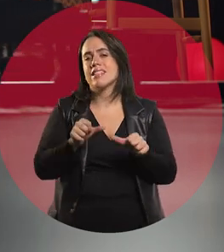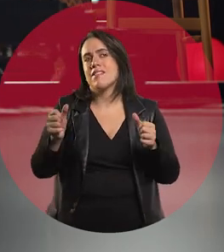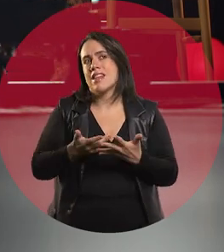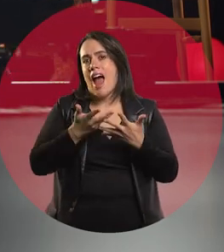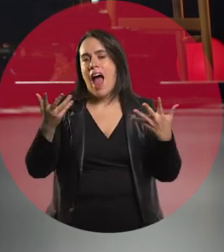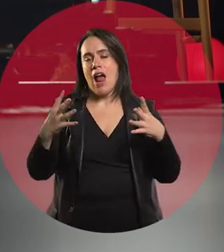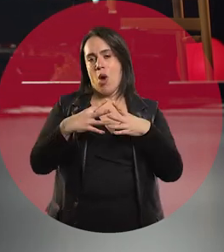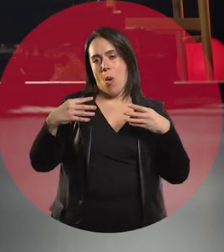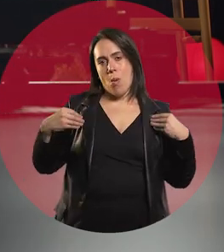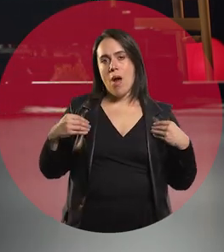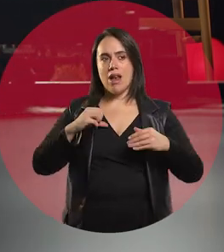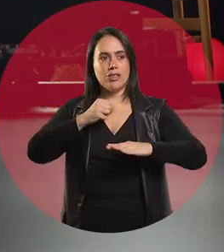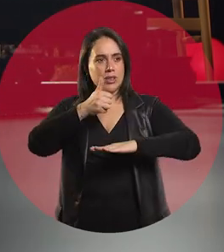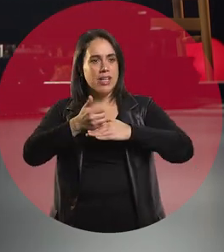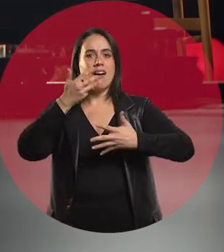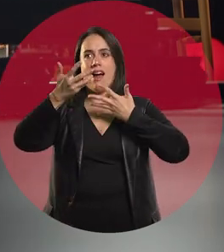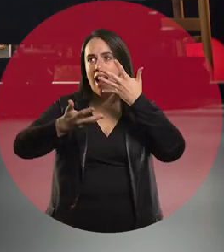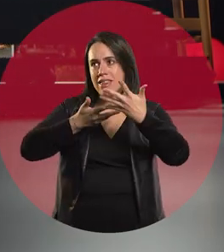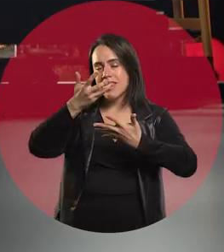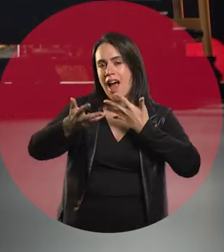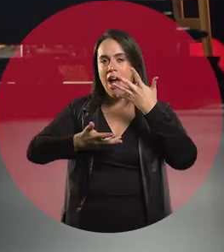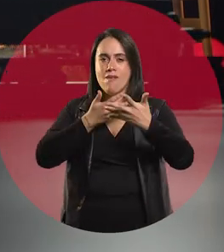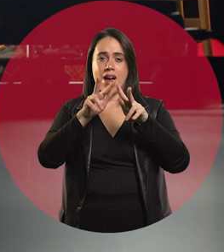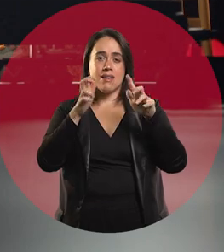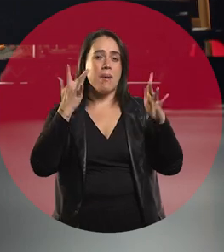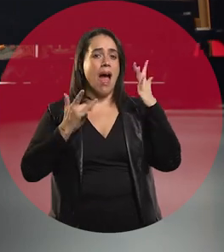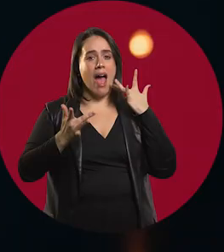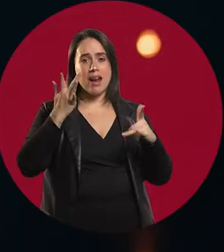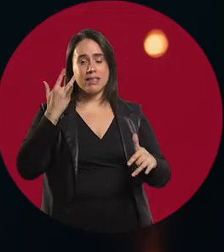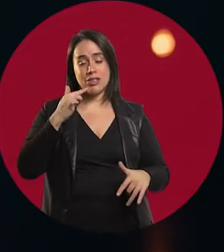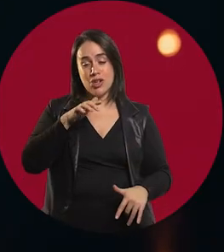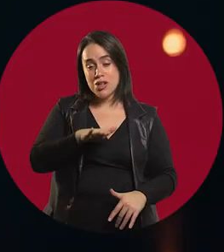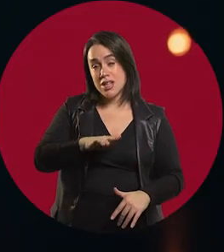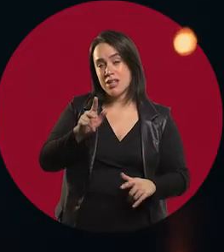the school events and everything. I had a very happy childhood.